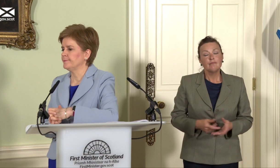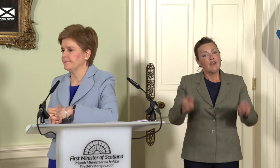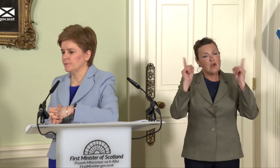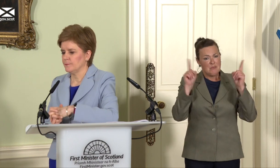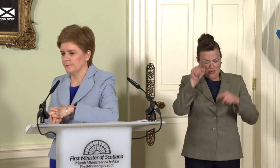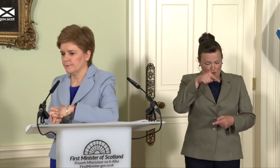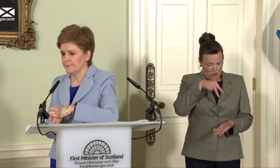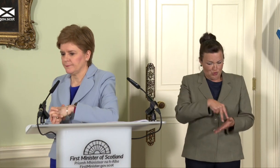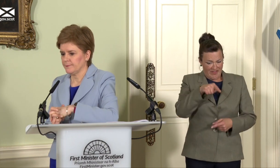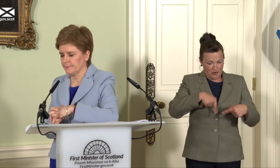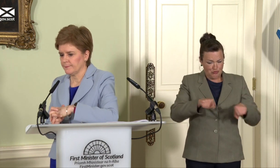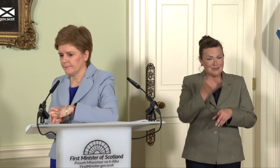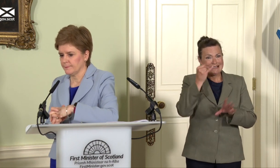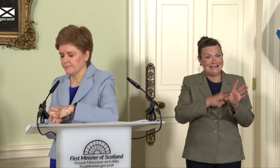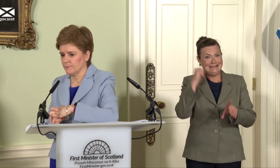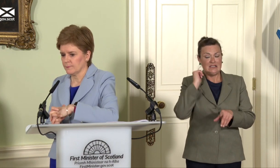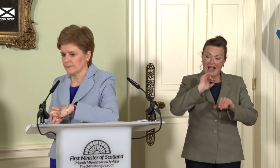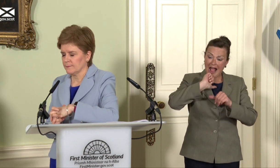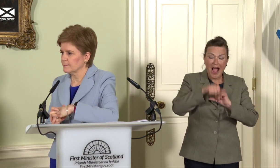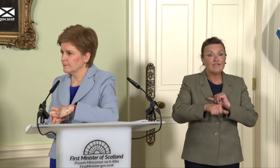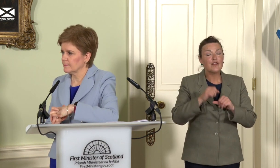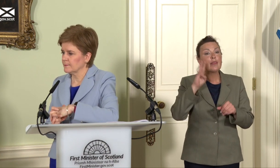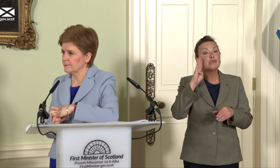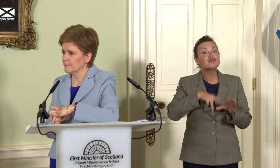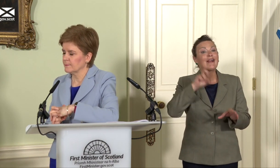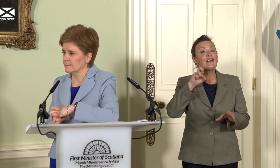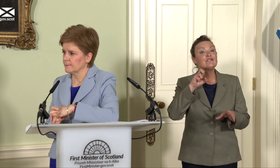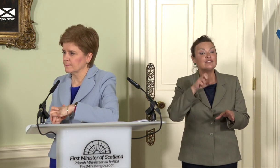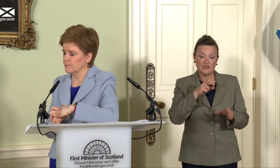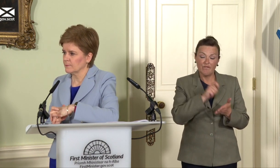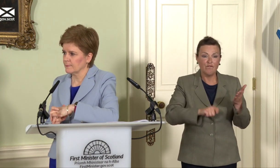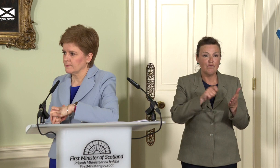years ago on the morning after the Brexit vote and said an independence referendum was highly